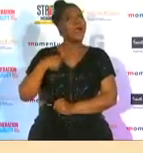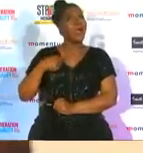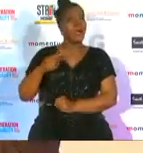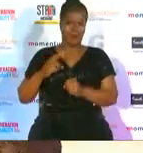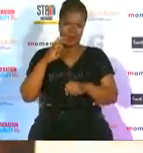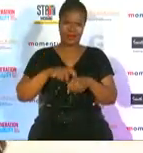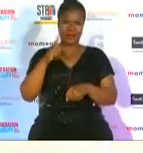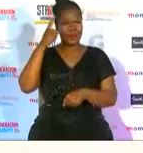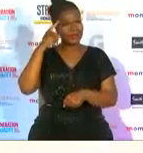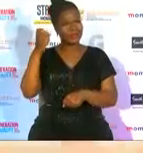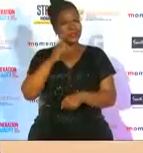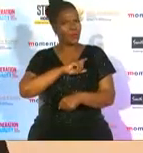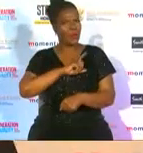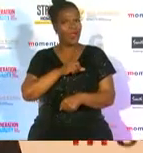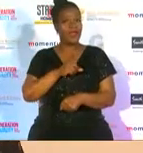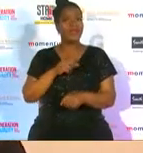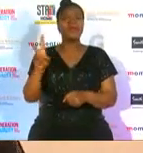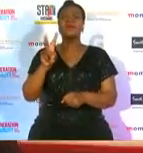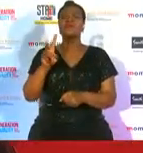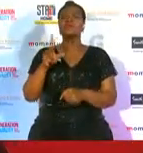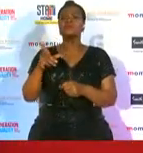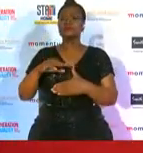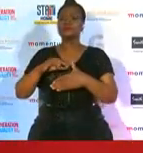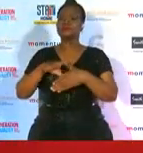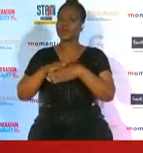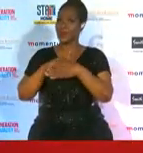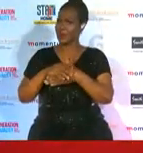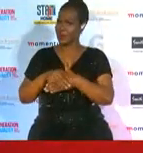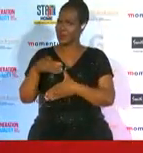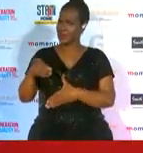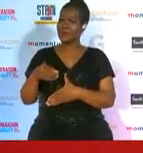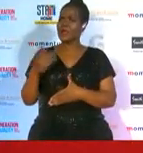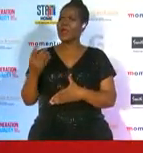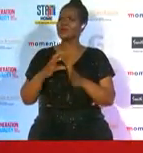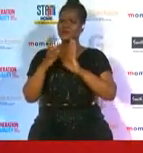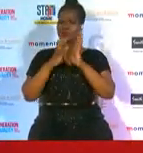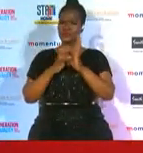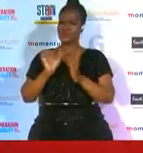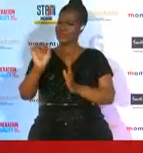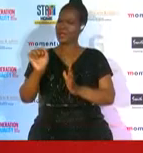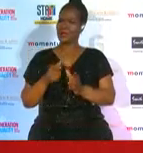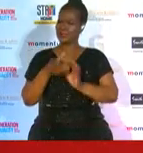virginia congratulations on your award firstly but just tell us about your story your transition from healthcare